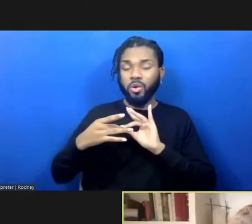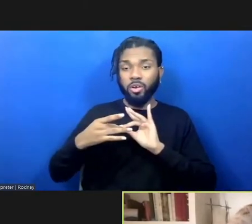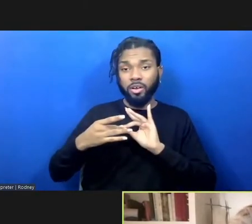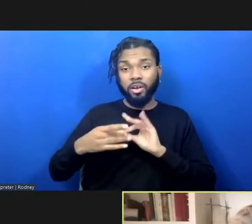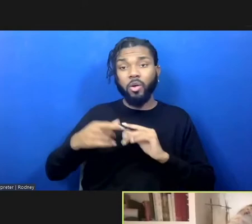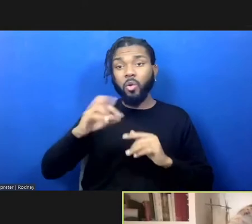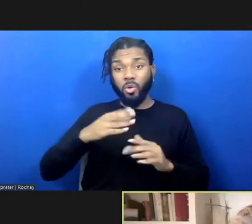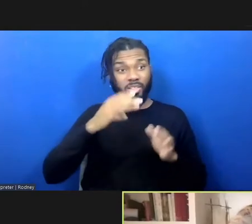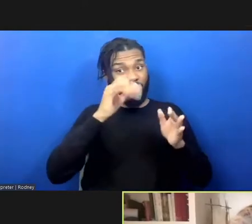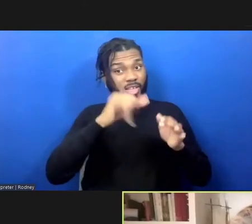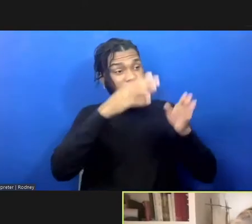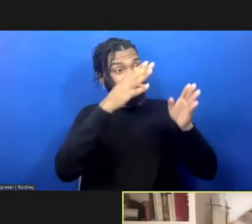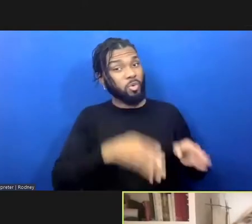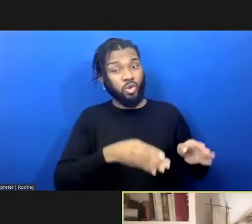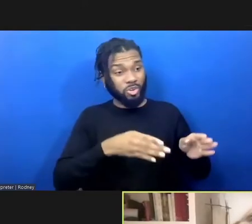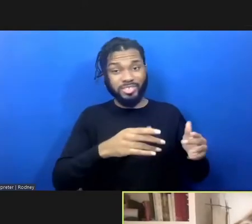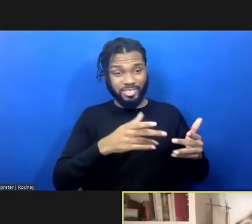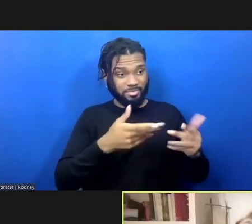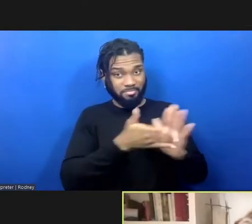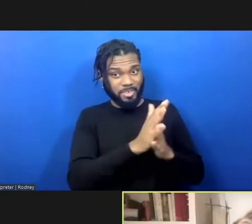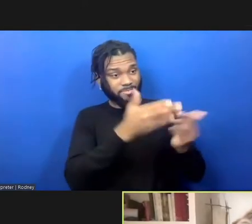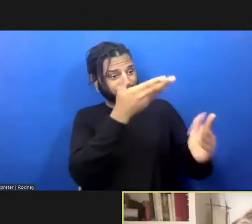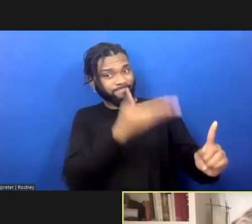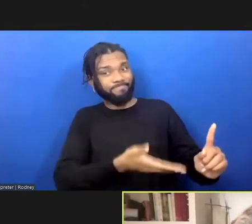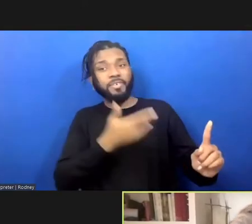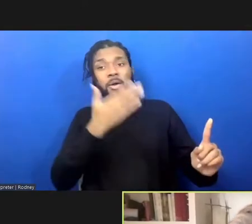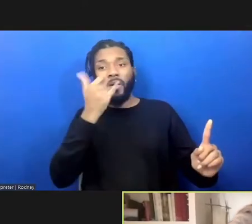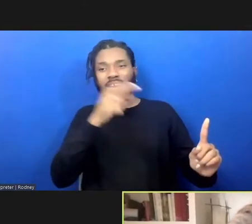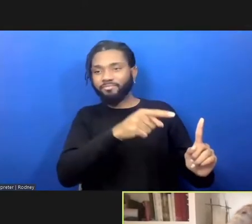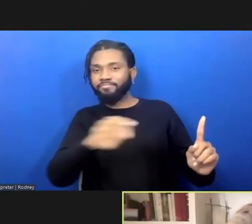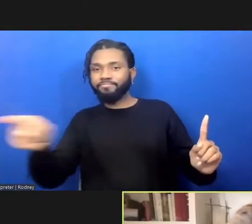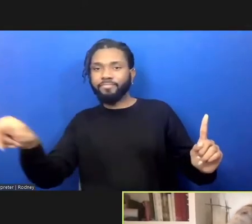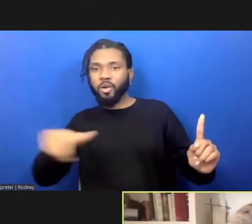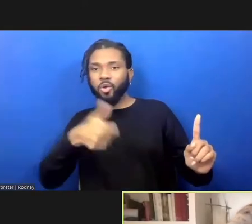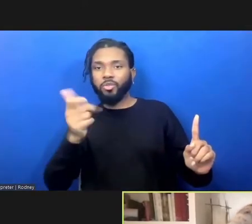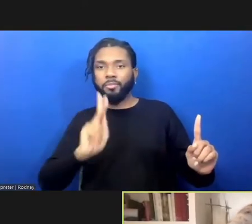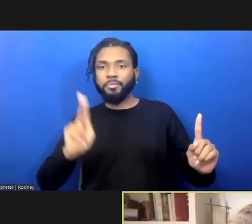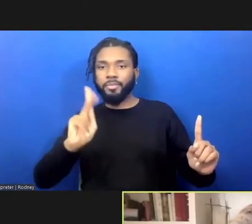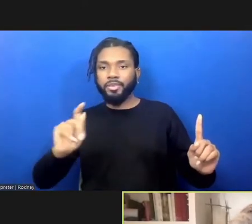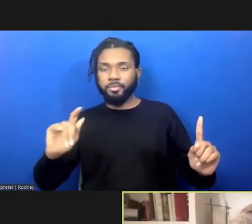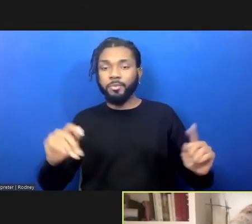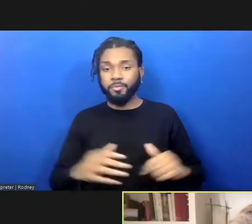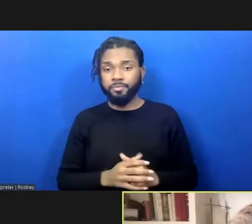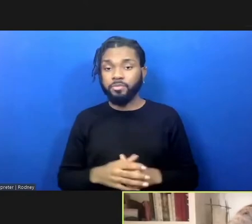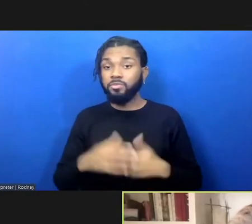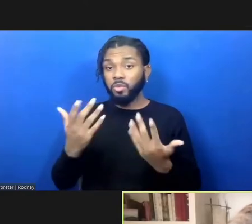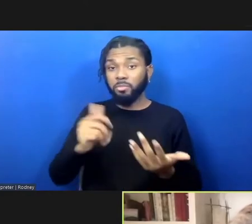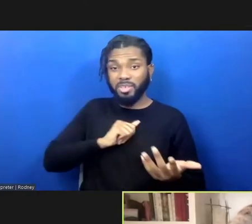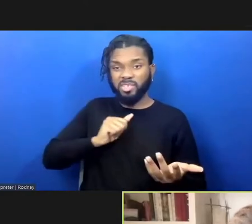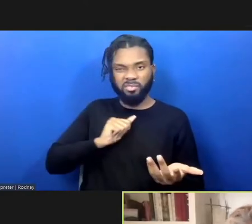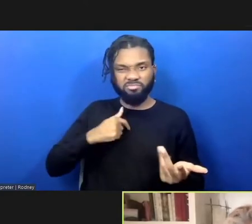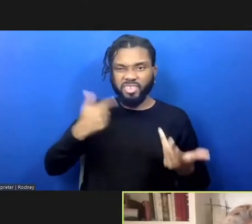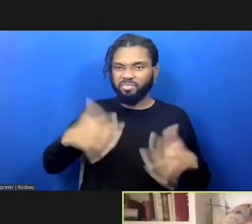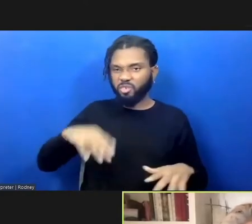person through other people." And so, on a very personal level, I know this to be true for my own life. I was